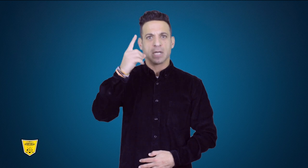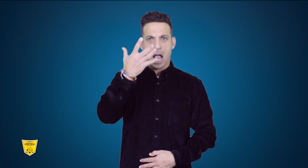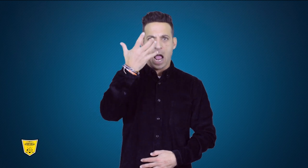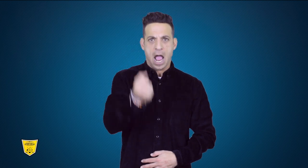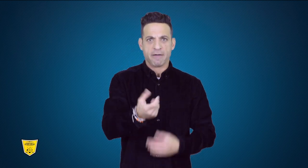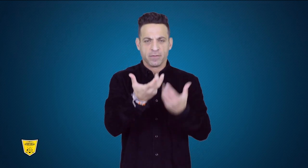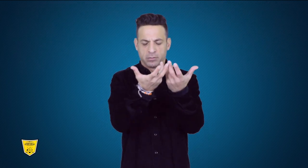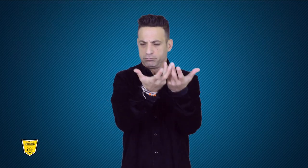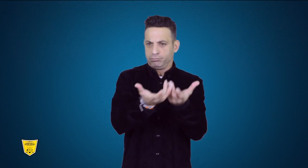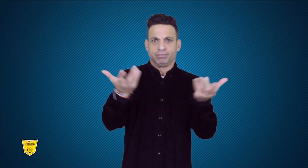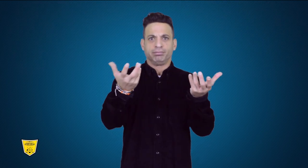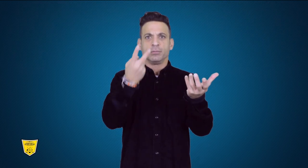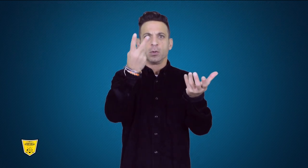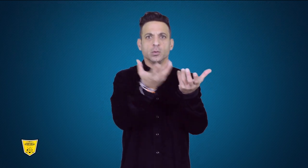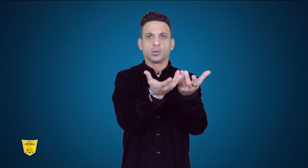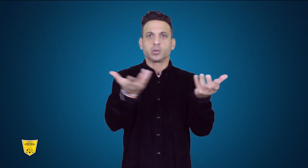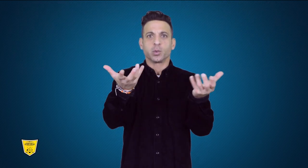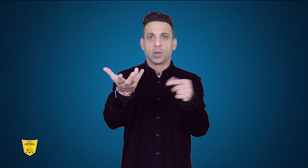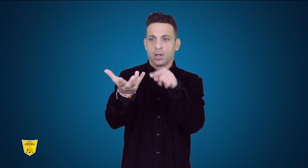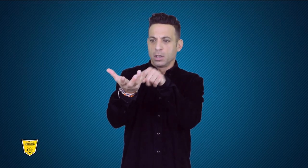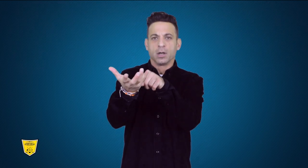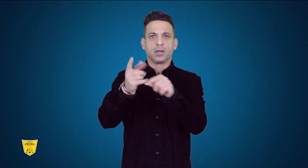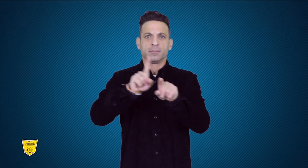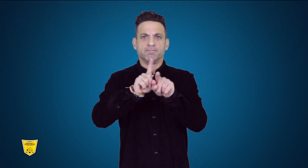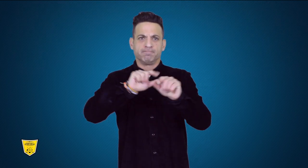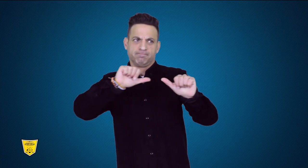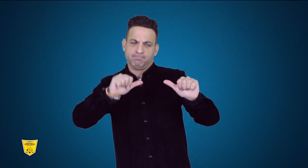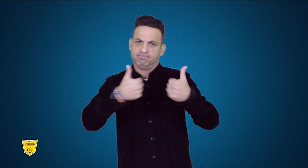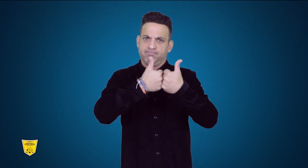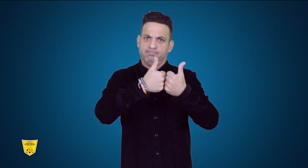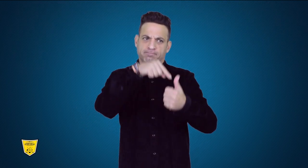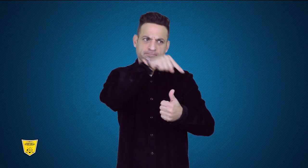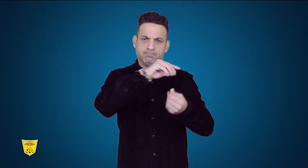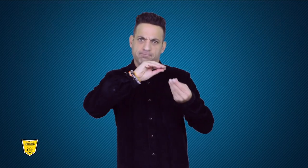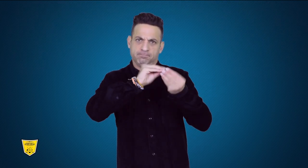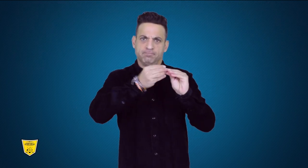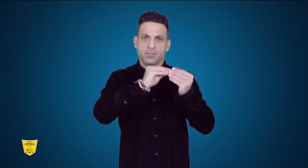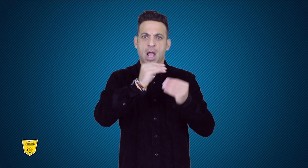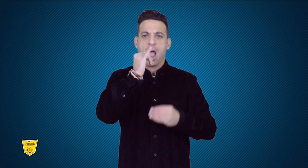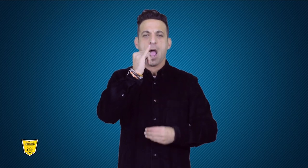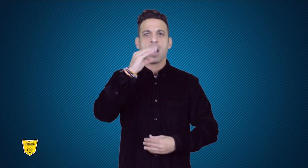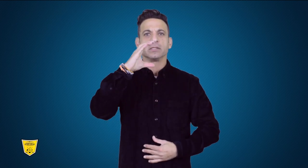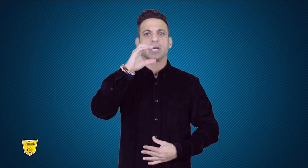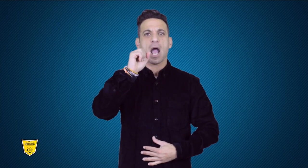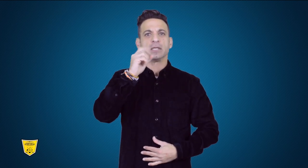was divided in two factions with the second faction challenging